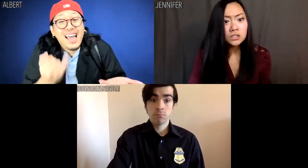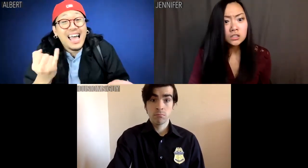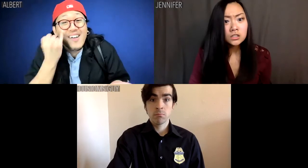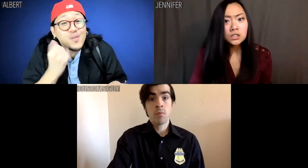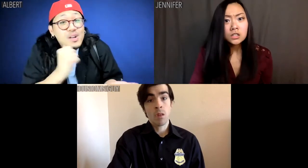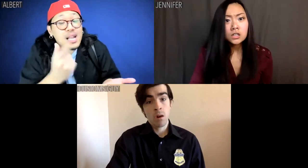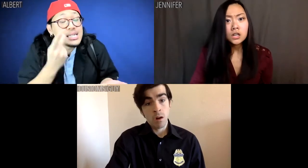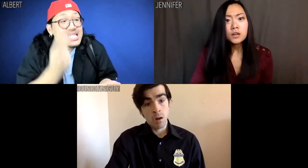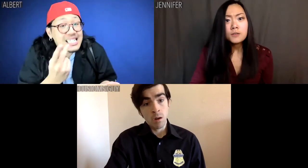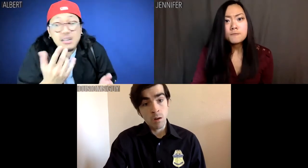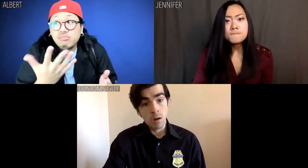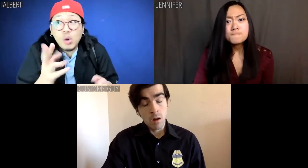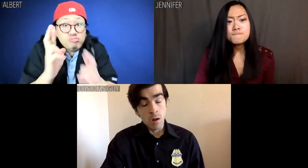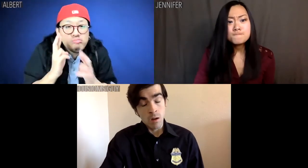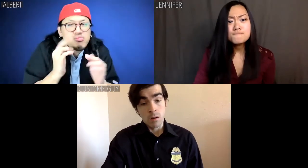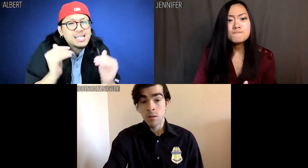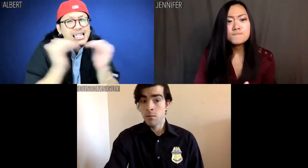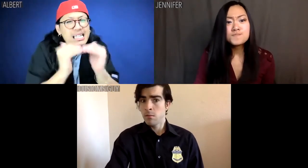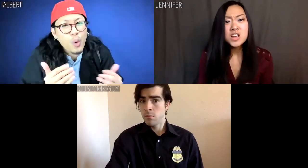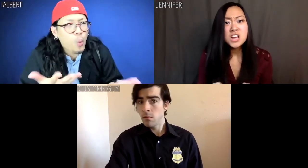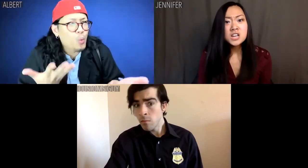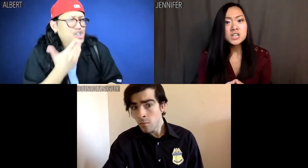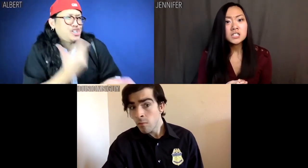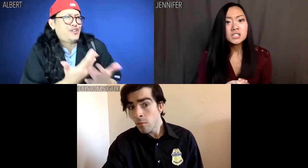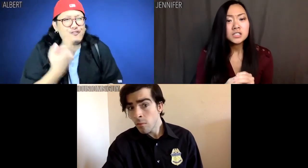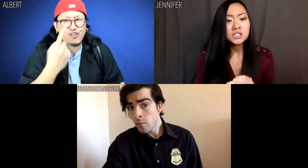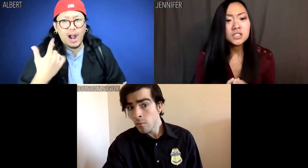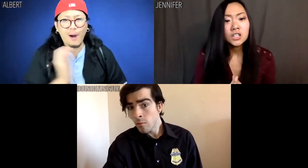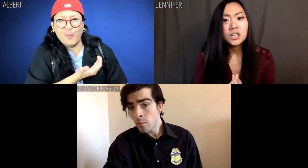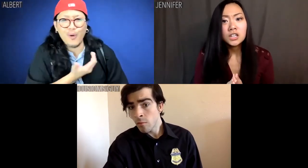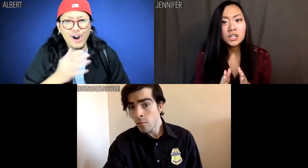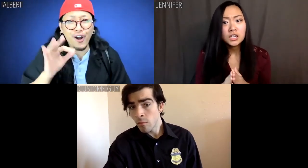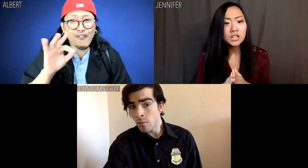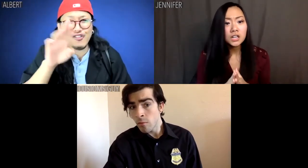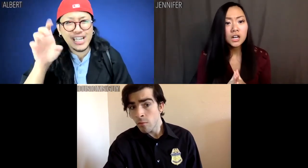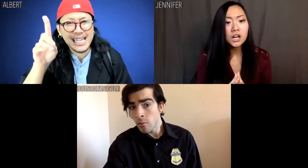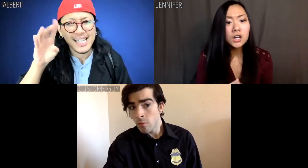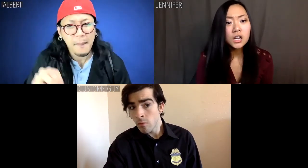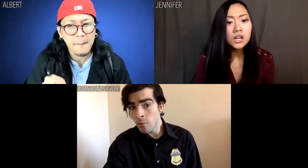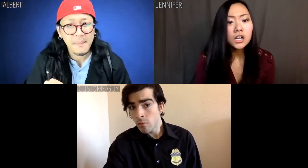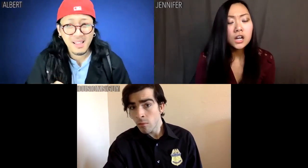Albert: [whispering] If we're not seen as equals what good is our freedom?